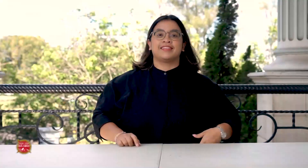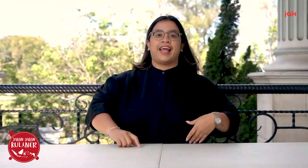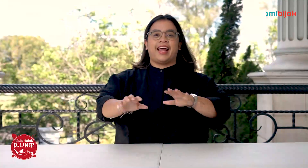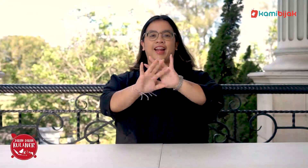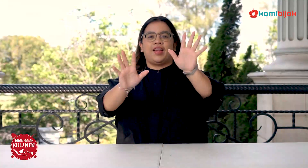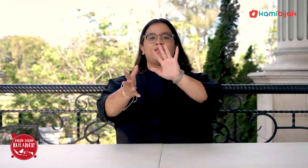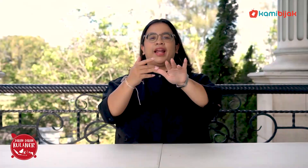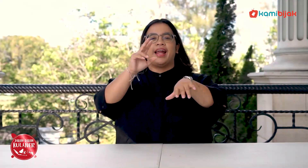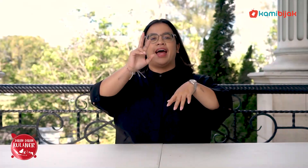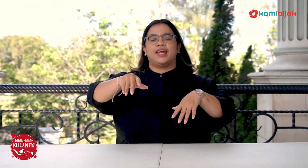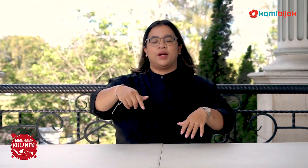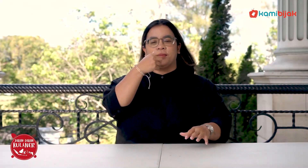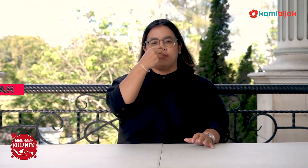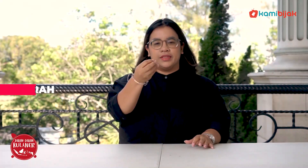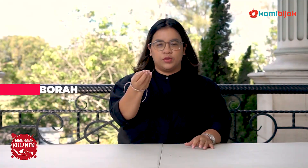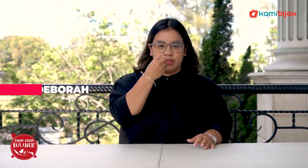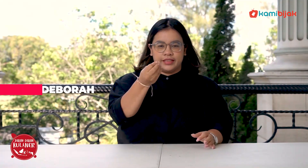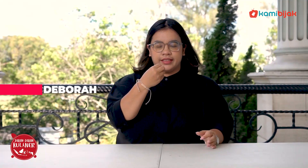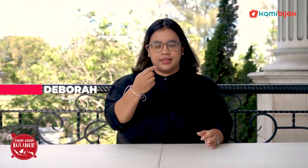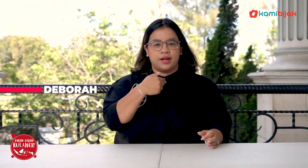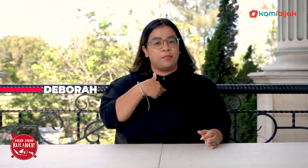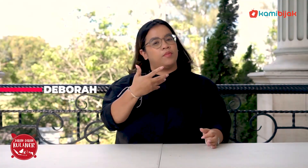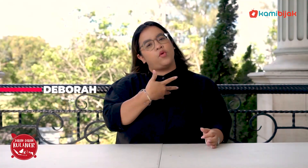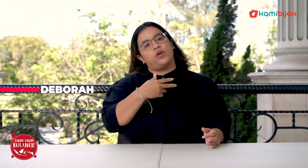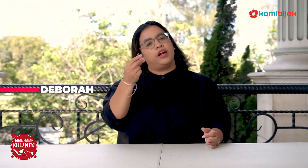Hi, back again Culinary Thursday.